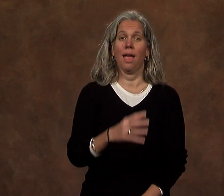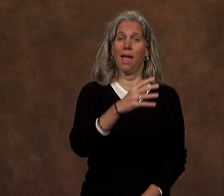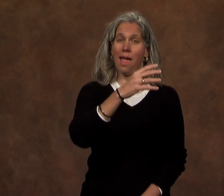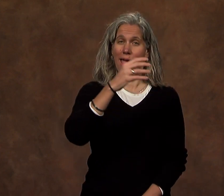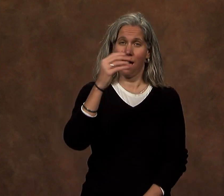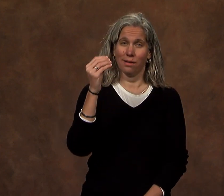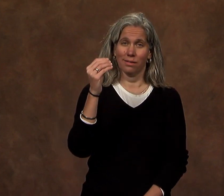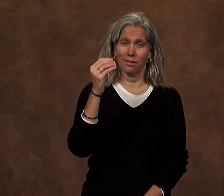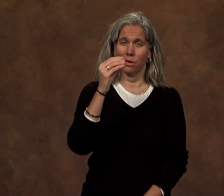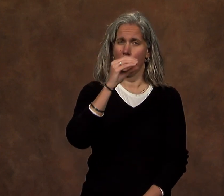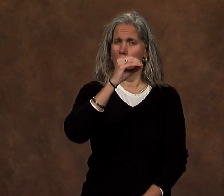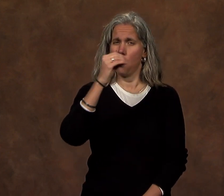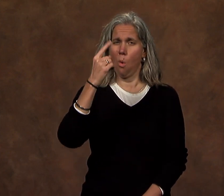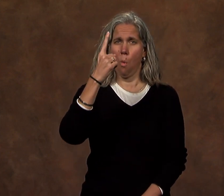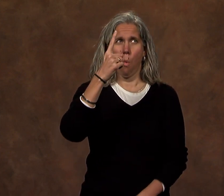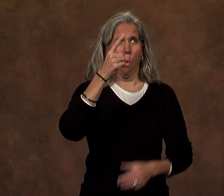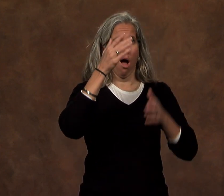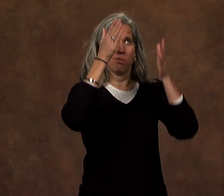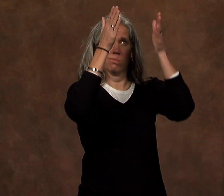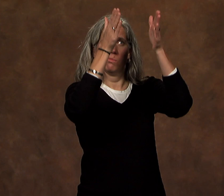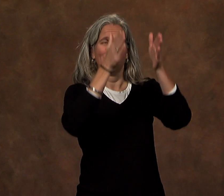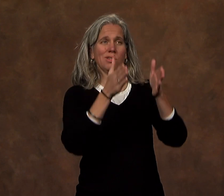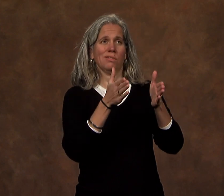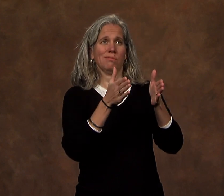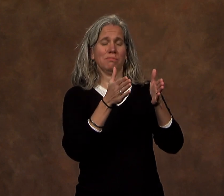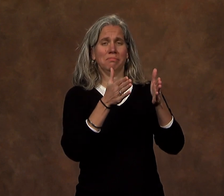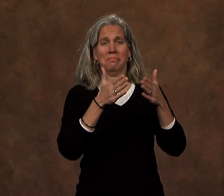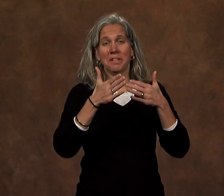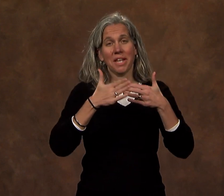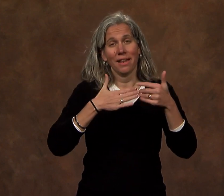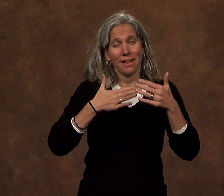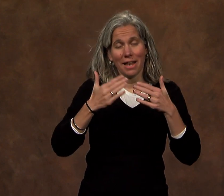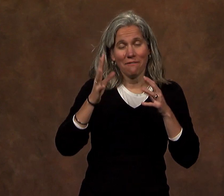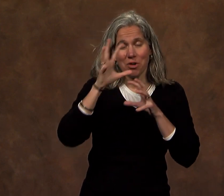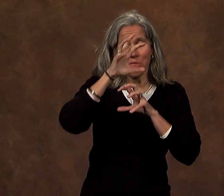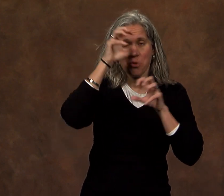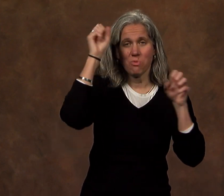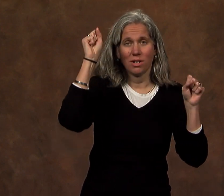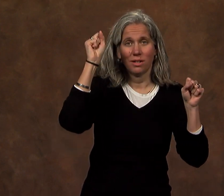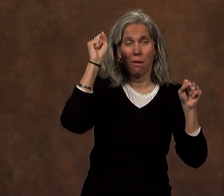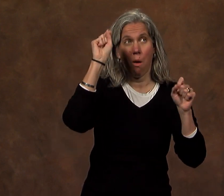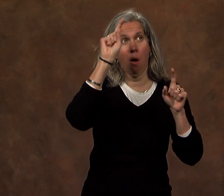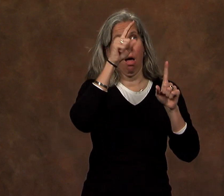And yet no one person, even the president,